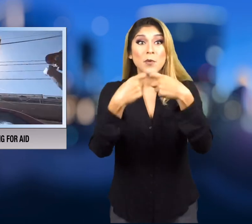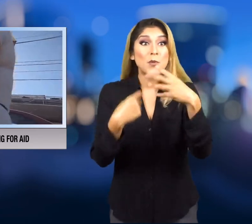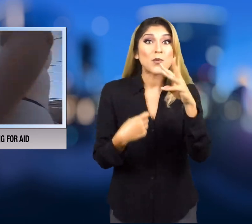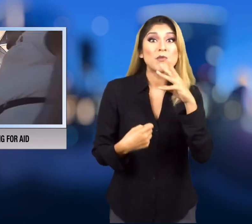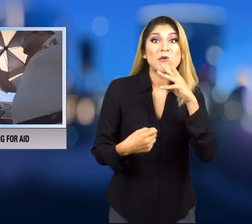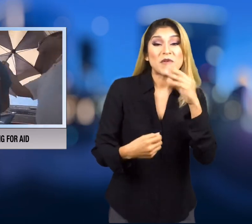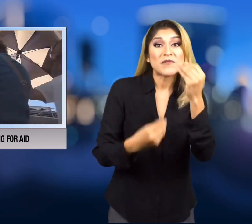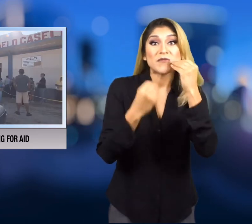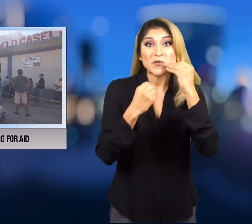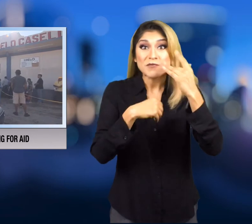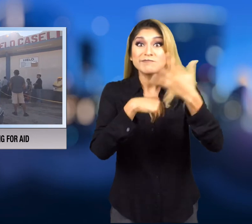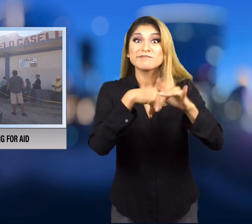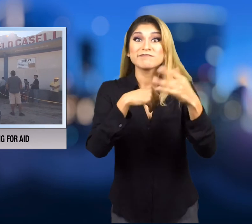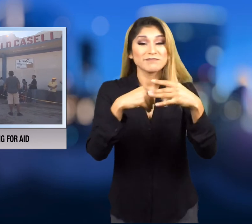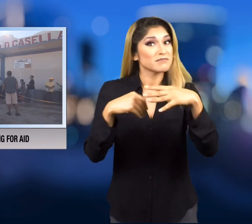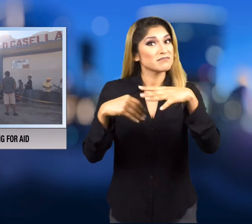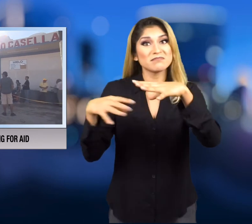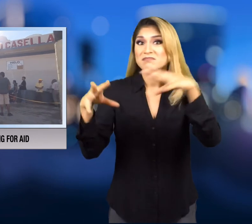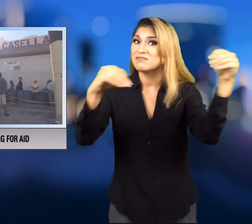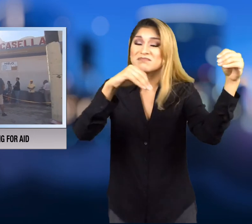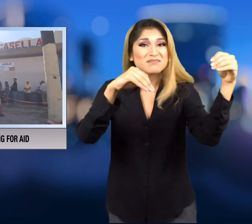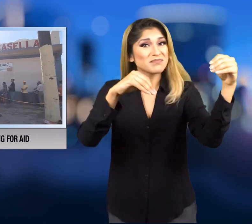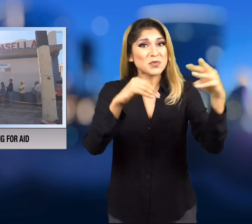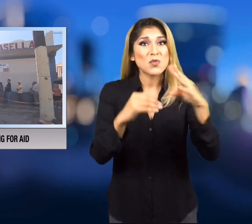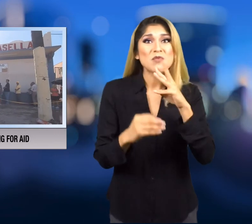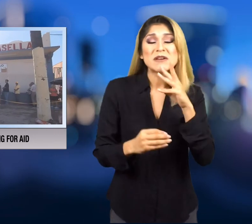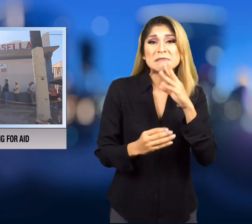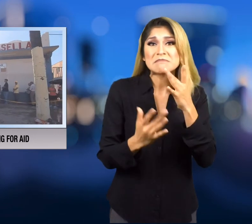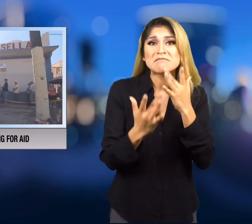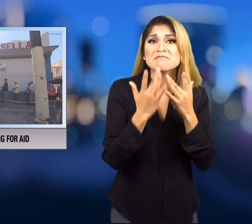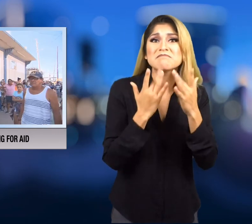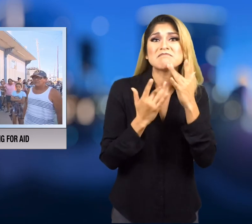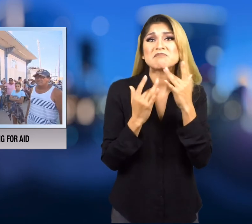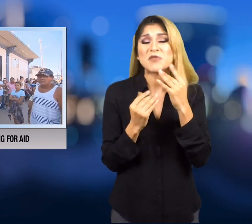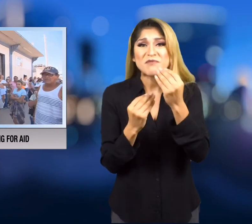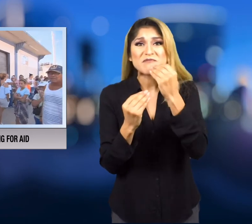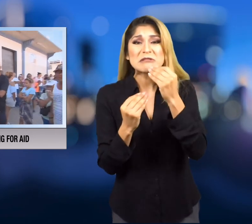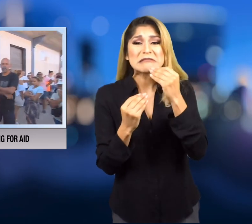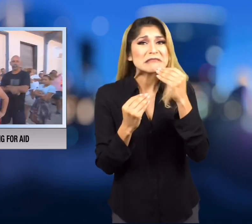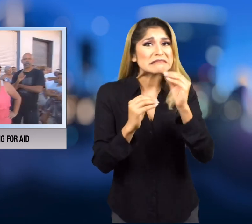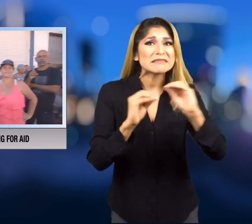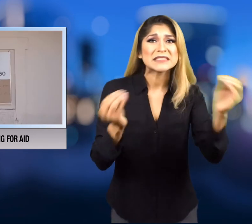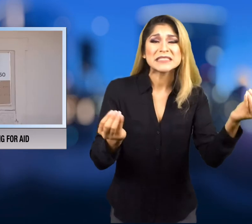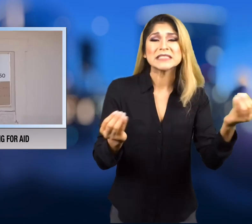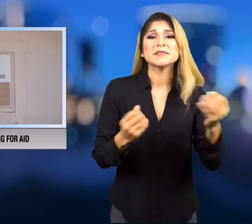electricity, food and water.